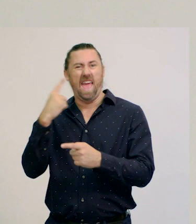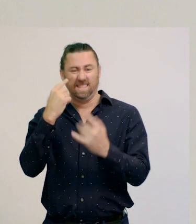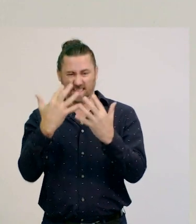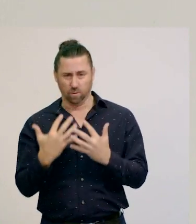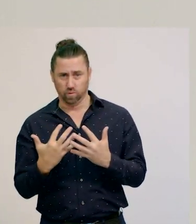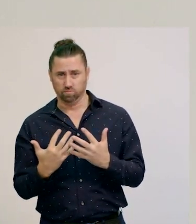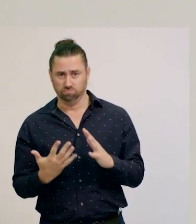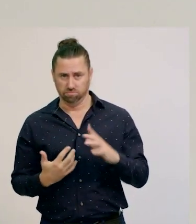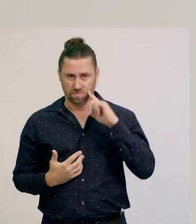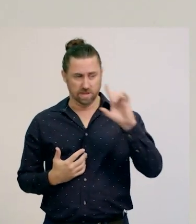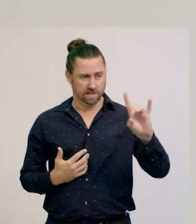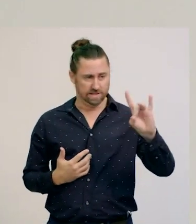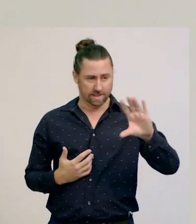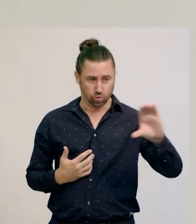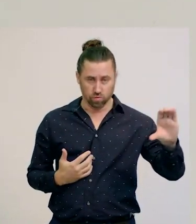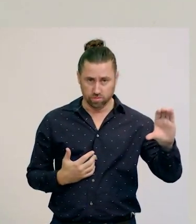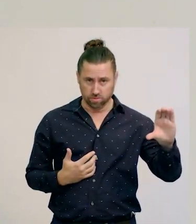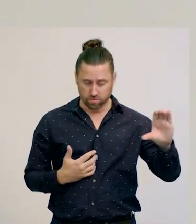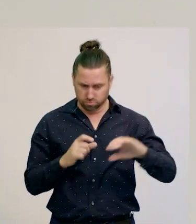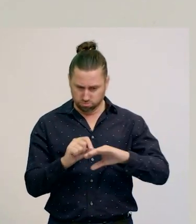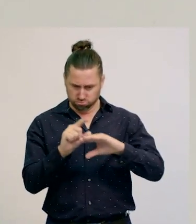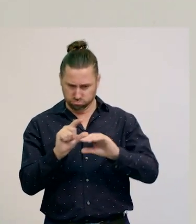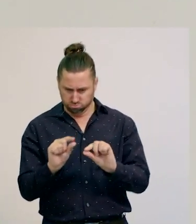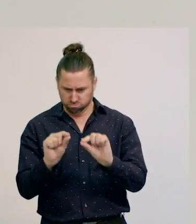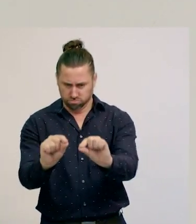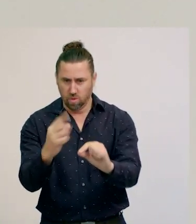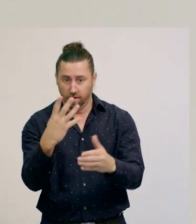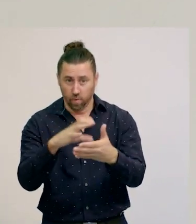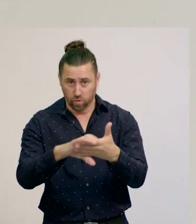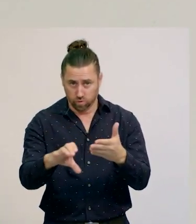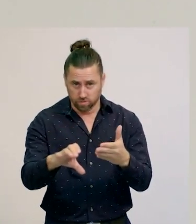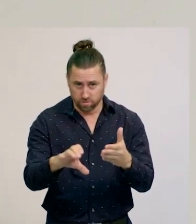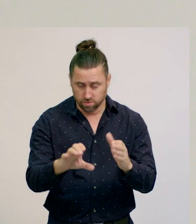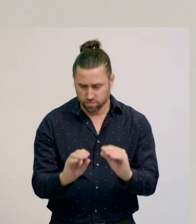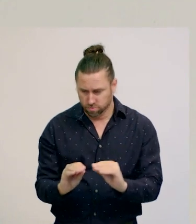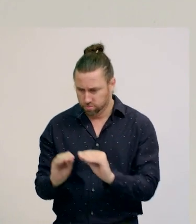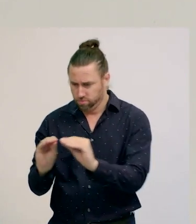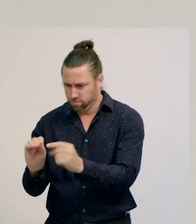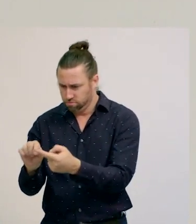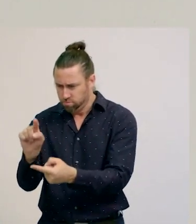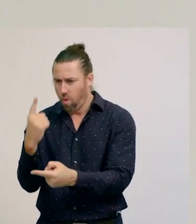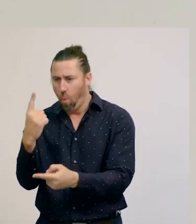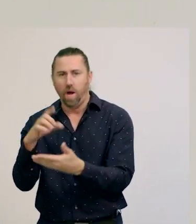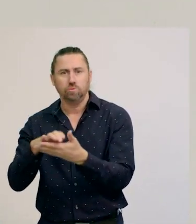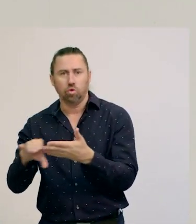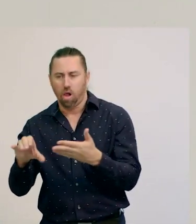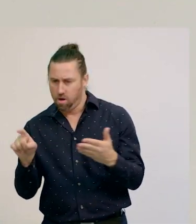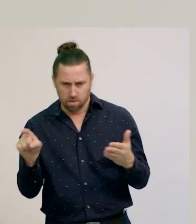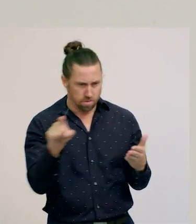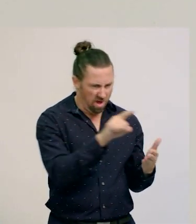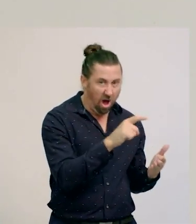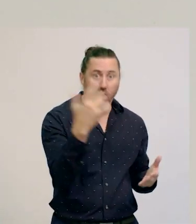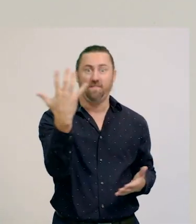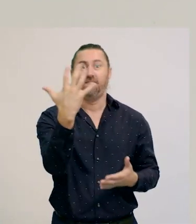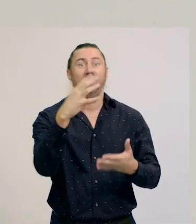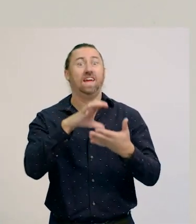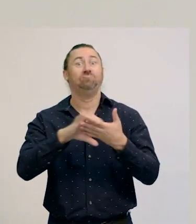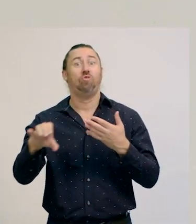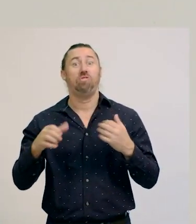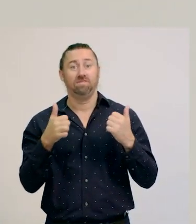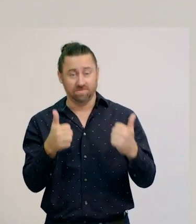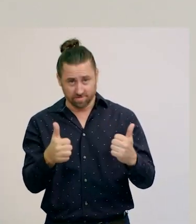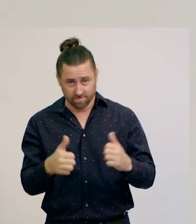$10, $4 and $1 makes $15.